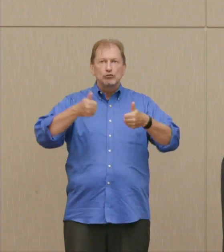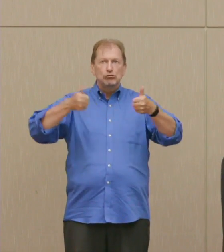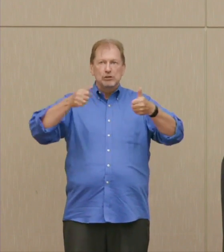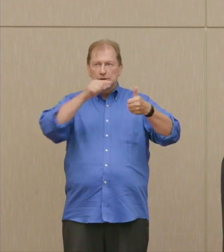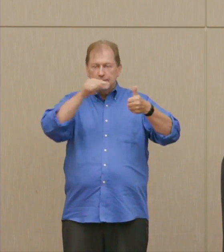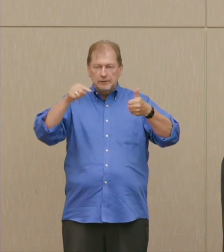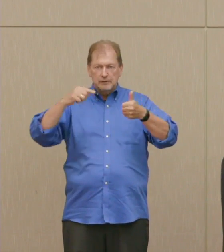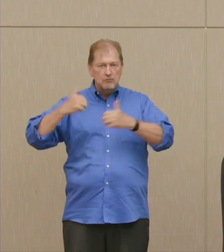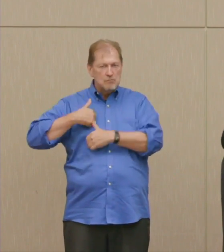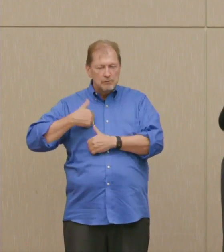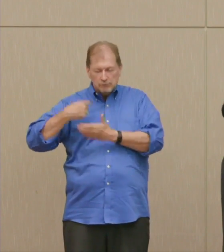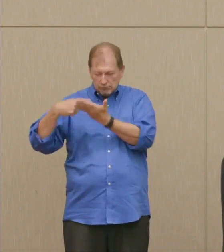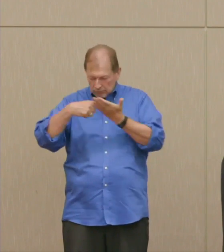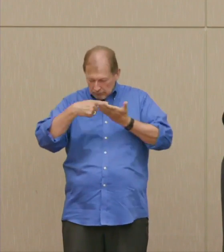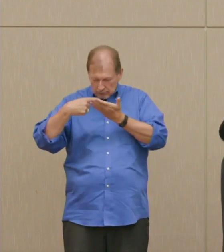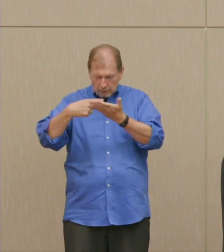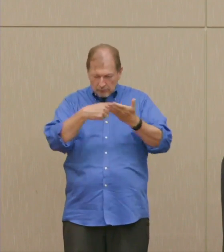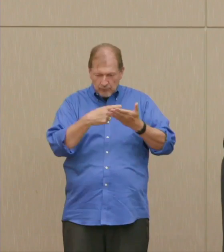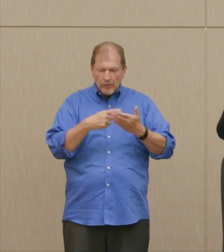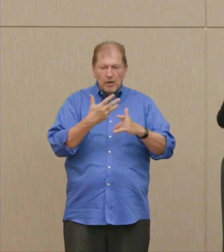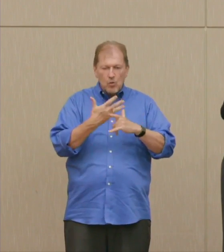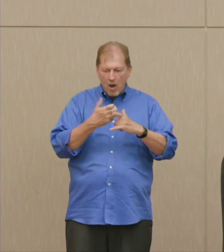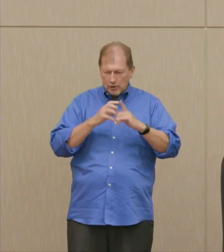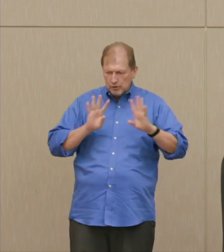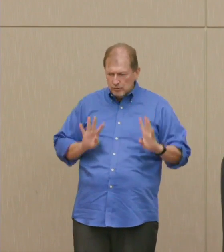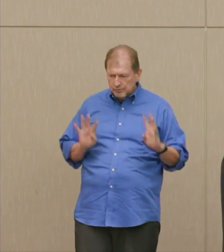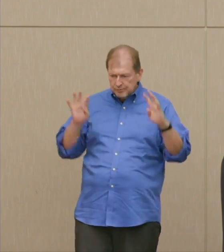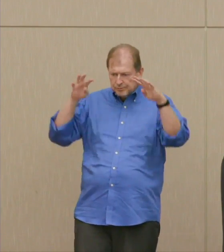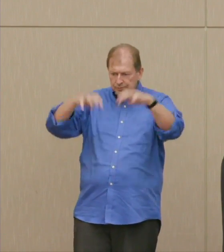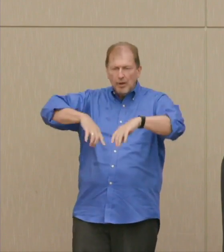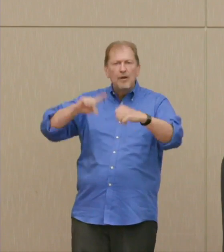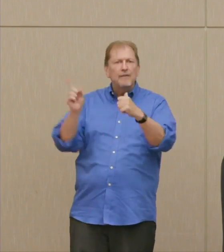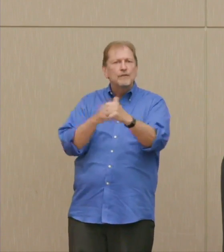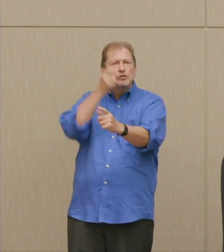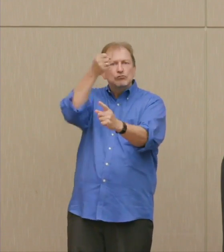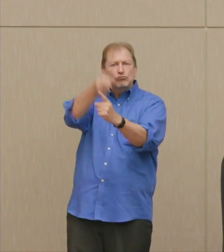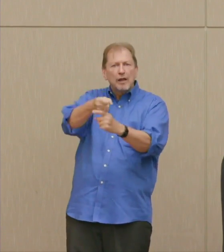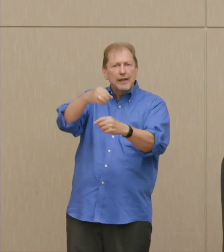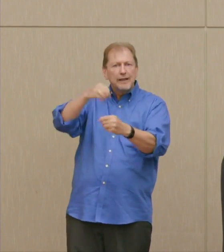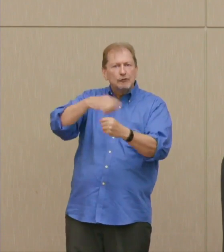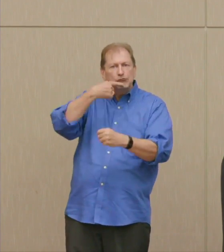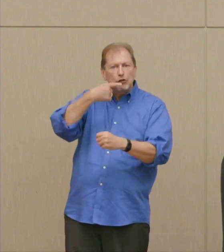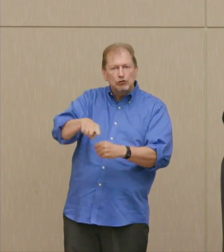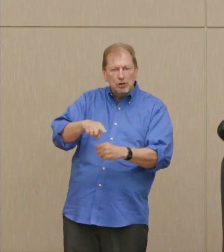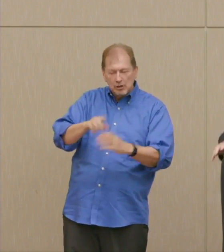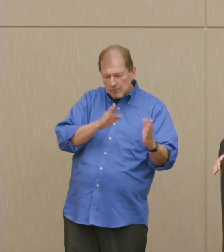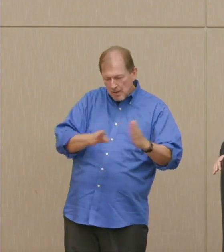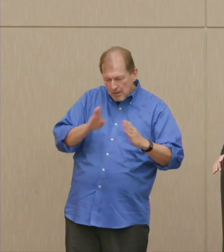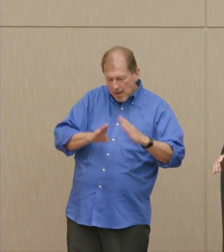were used in a preemptive, effective first strike to disarm the Soviet Union, they would